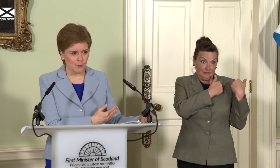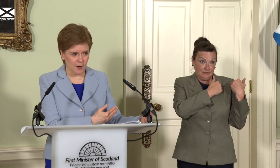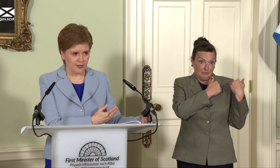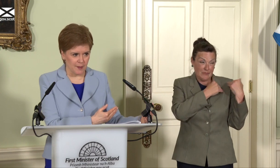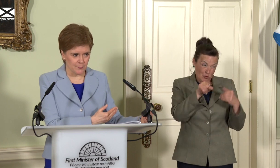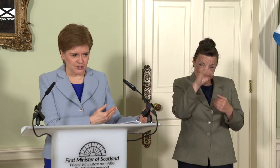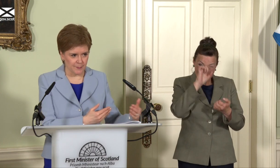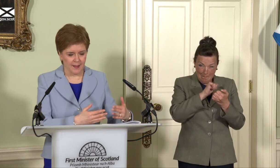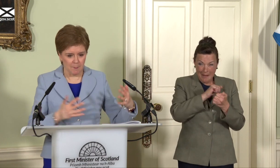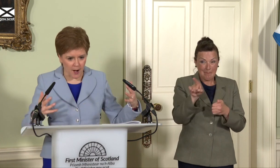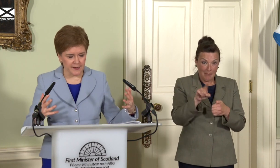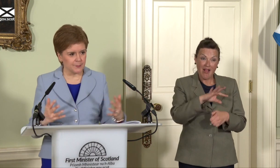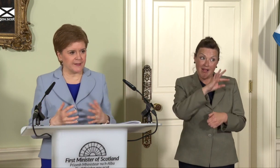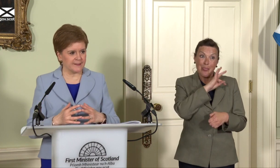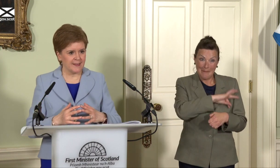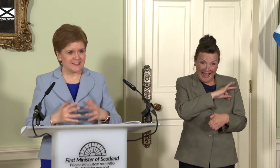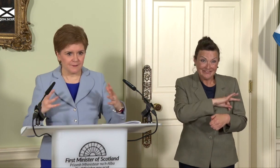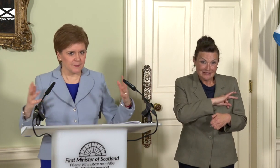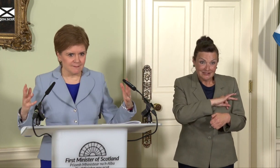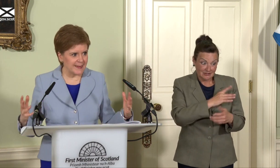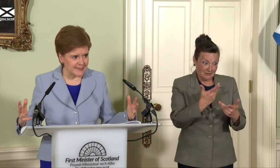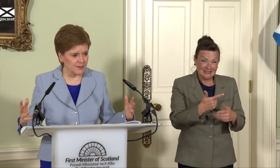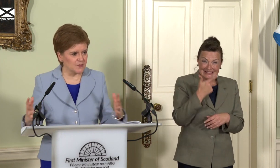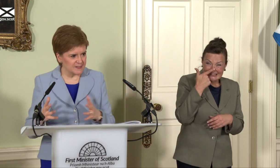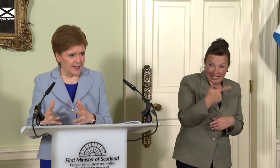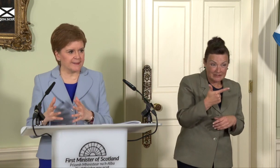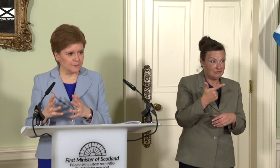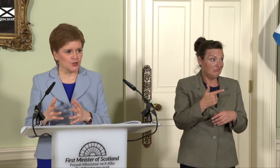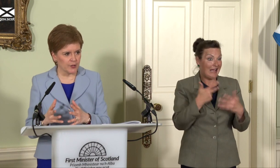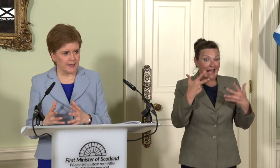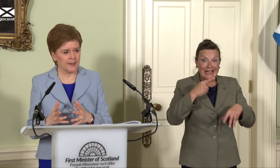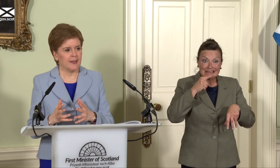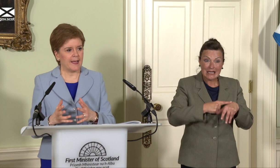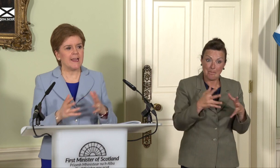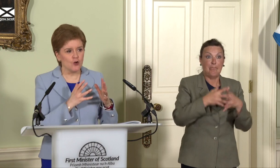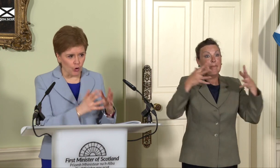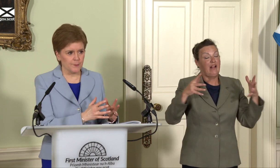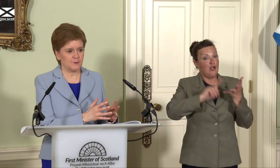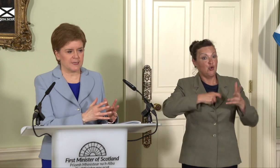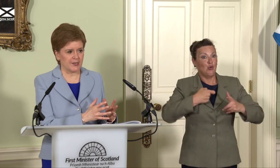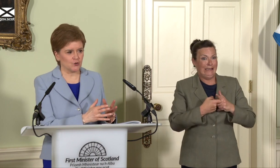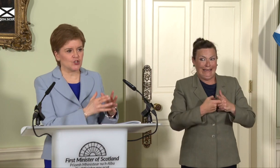market membership, a marketplace seven, eight times the size of the UK. Enormous potential to